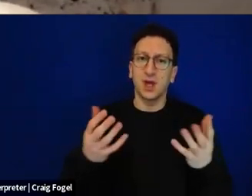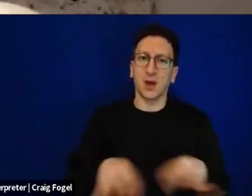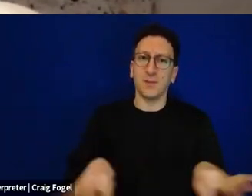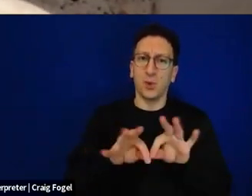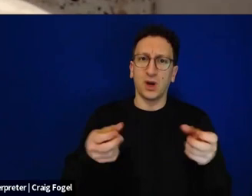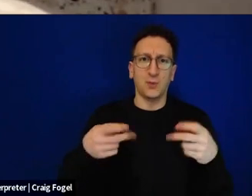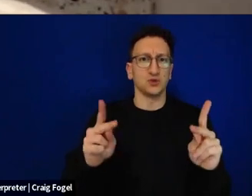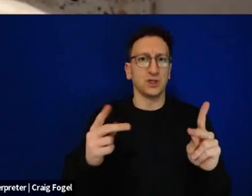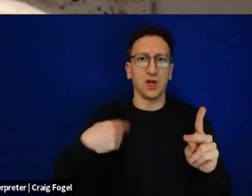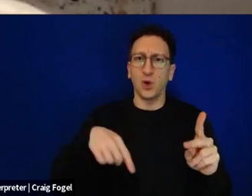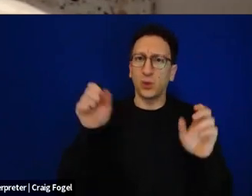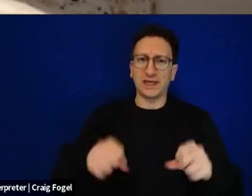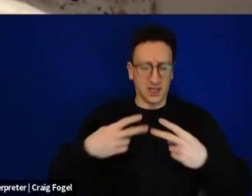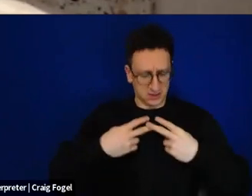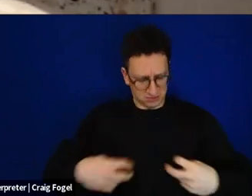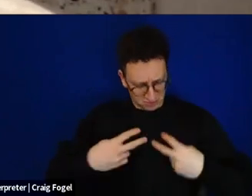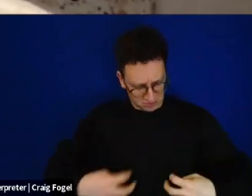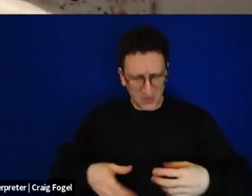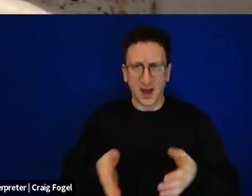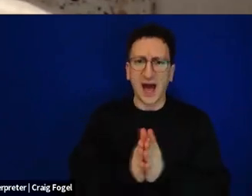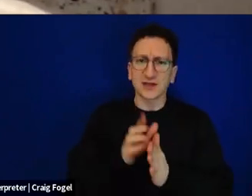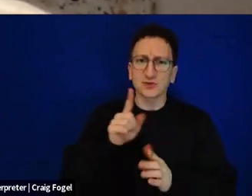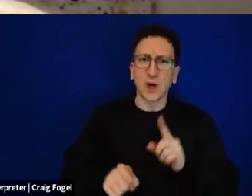which we need to ask ourselves in so many ways, we might not reach the same